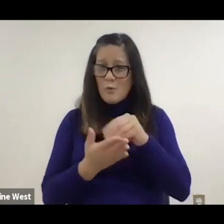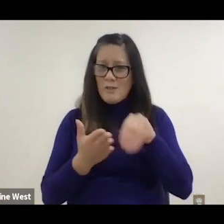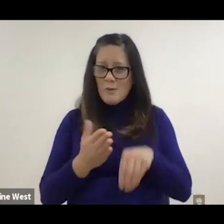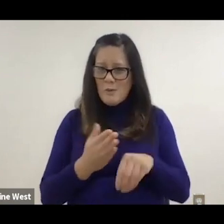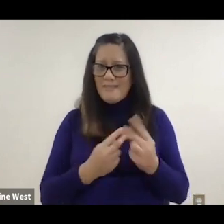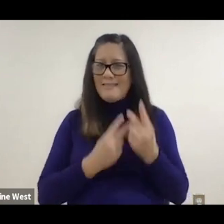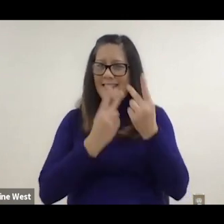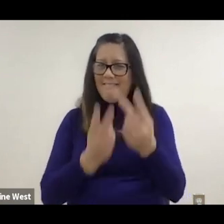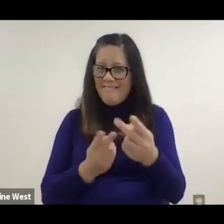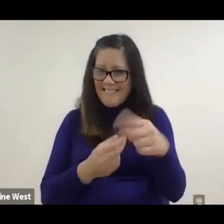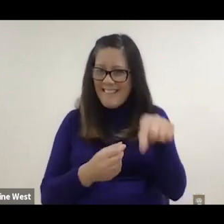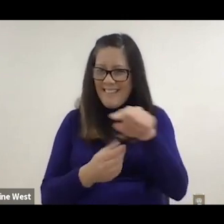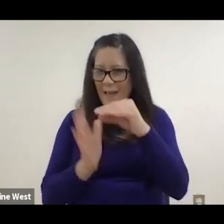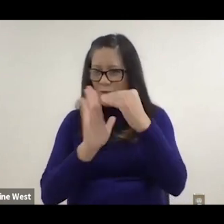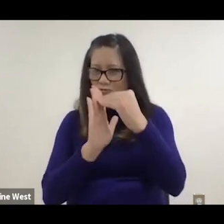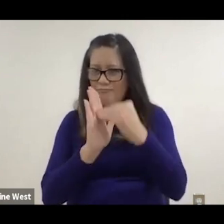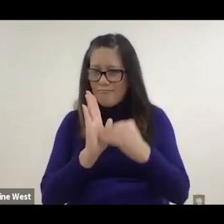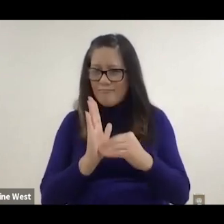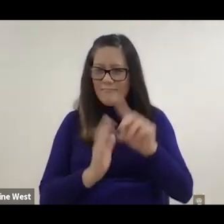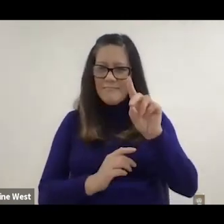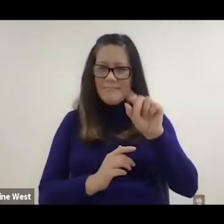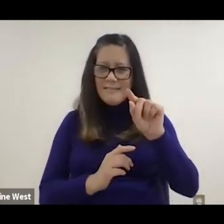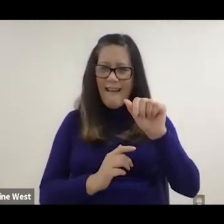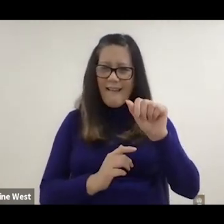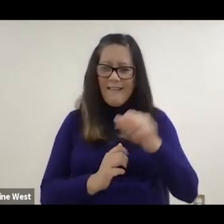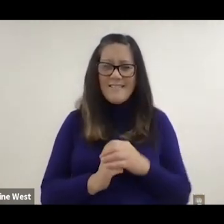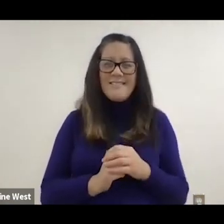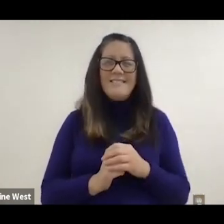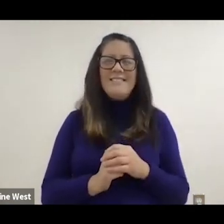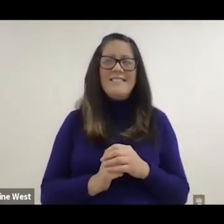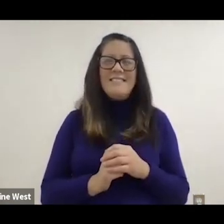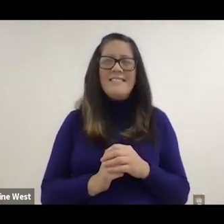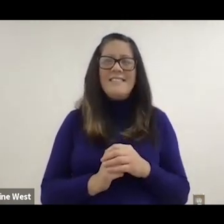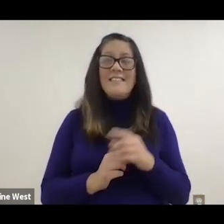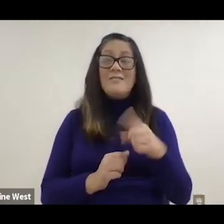with the visit. Right, so people. Obviously they exercise 'cause they